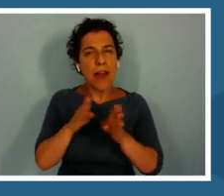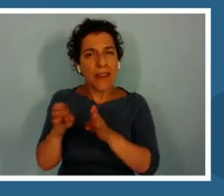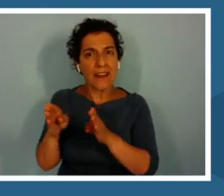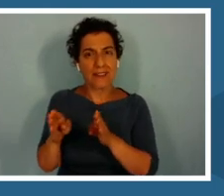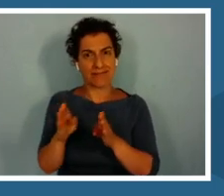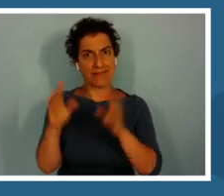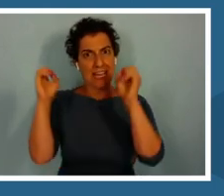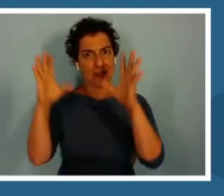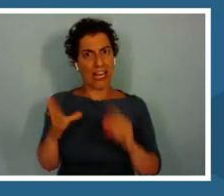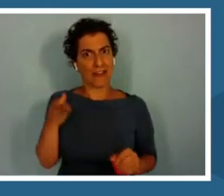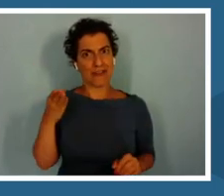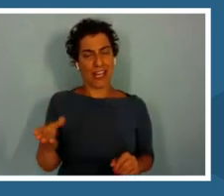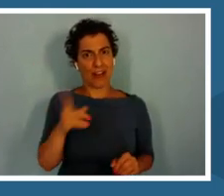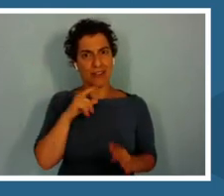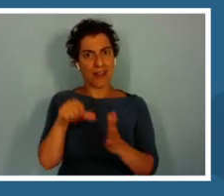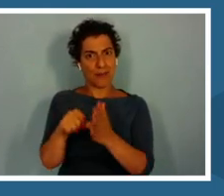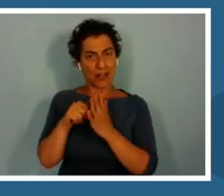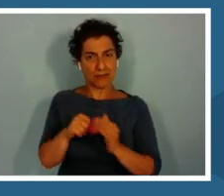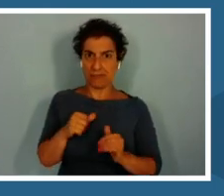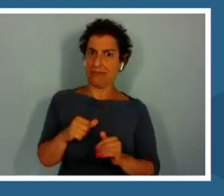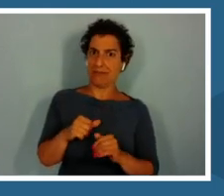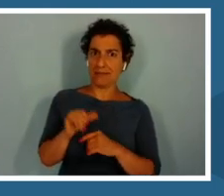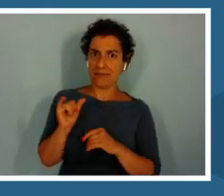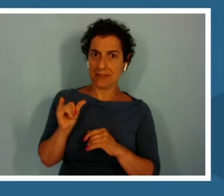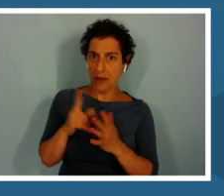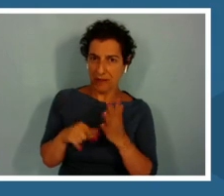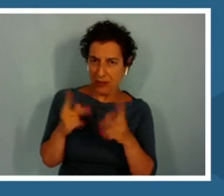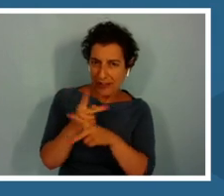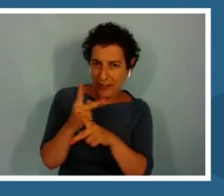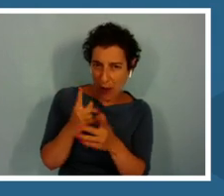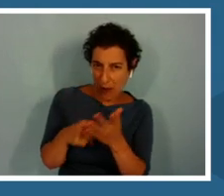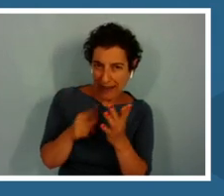We have to figure out what it is.